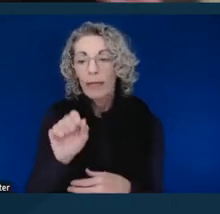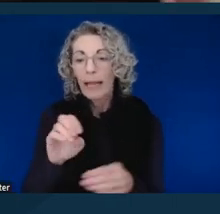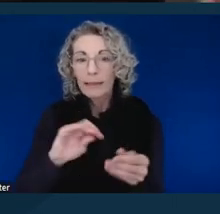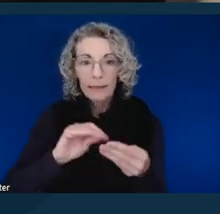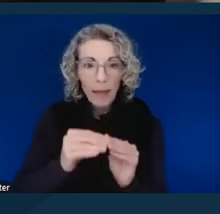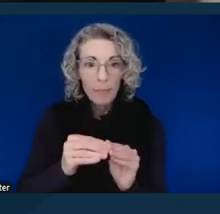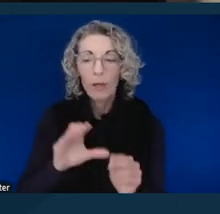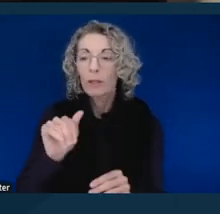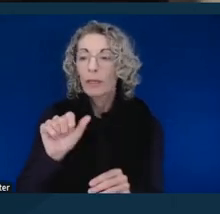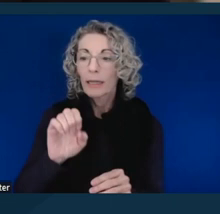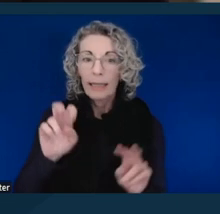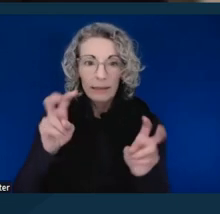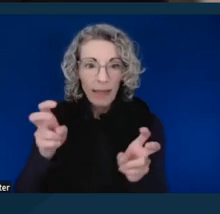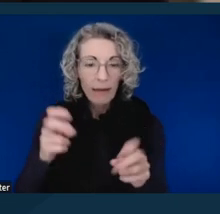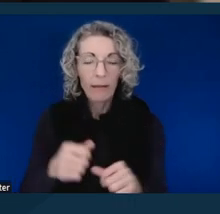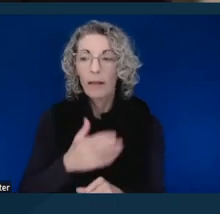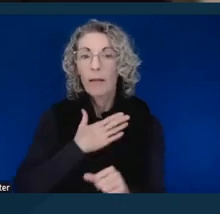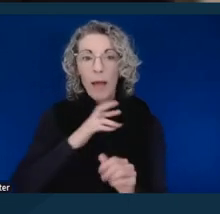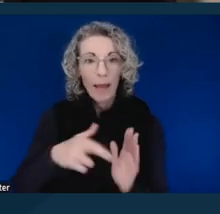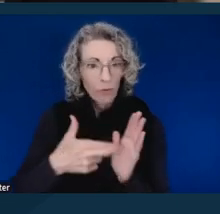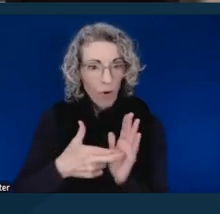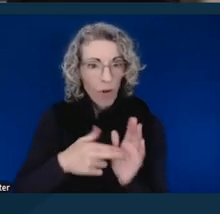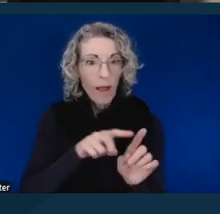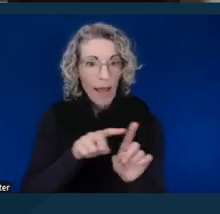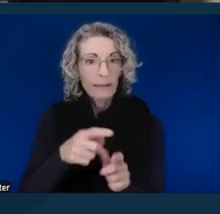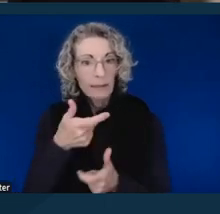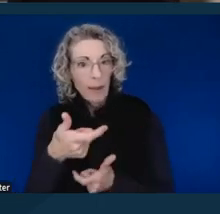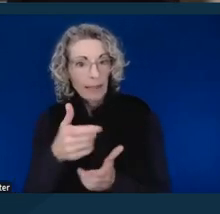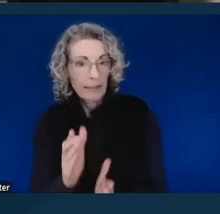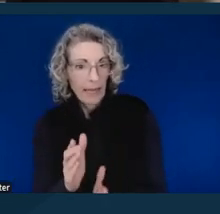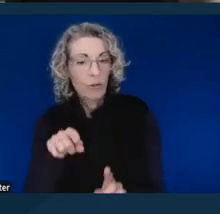and my role as a spectator in that particular proceeding.